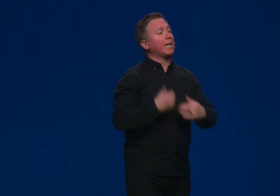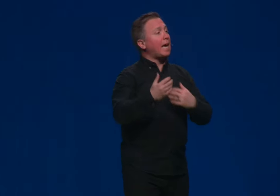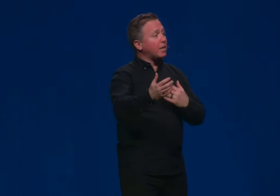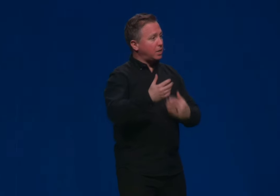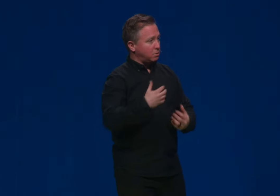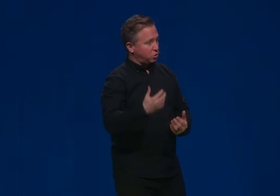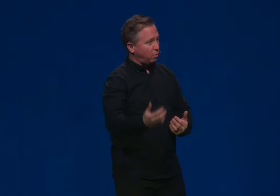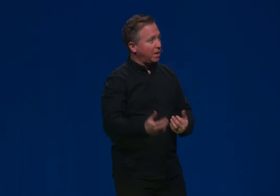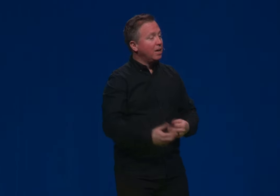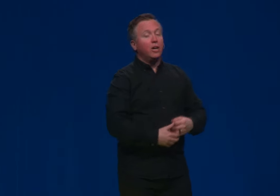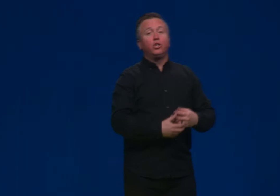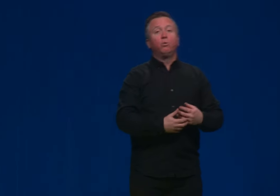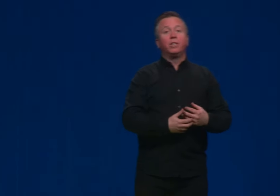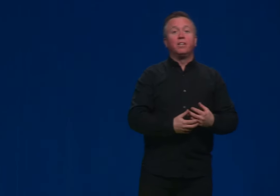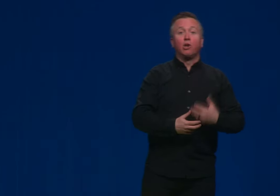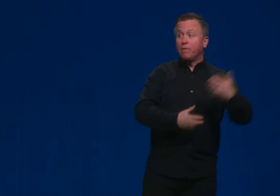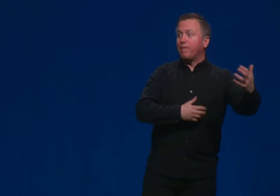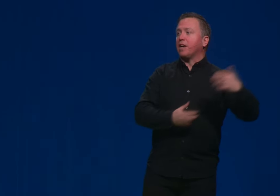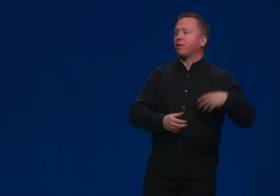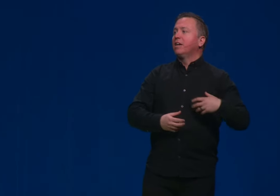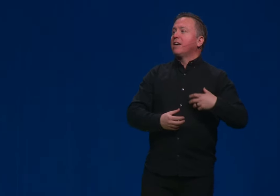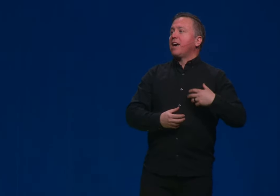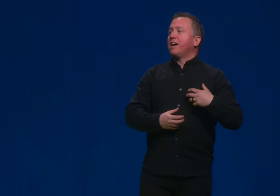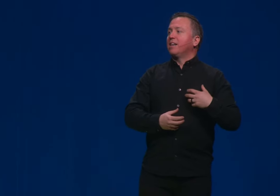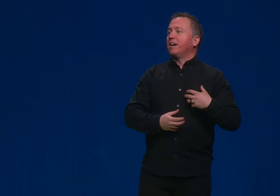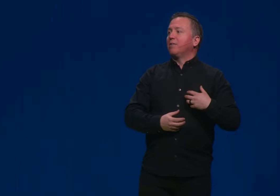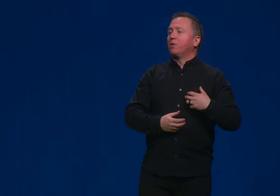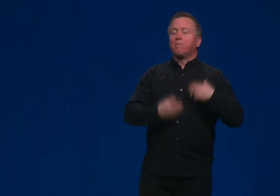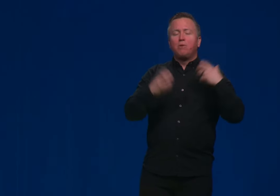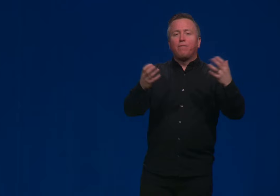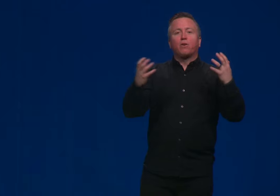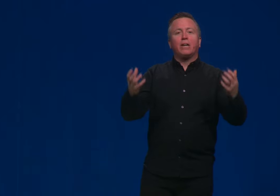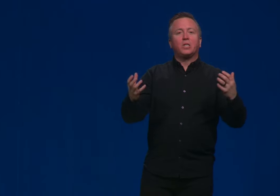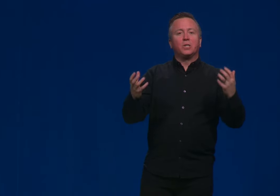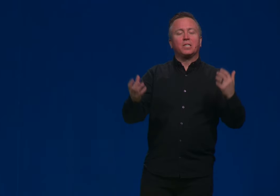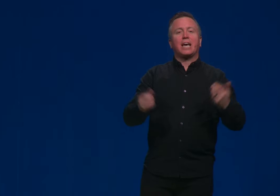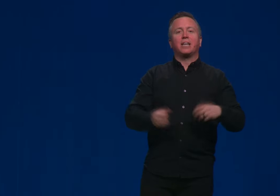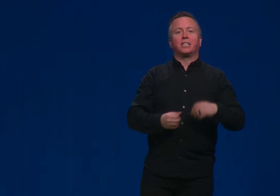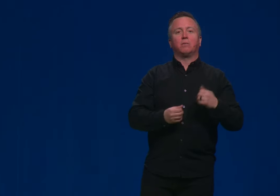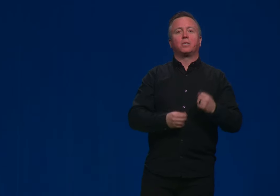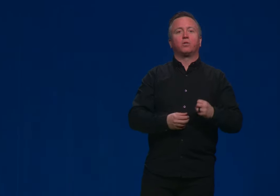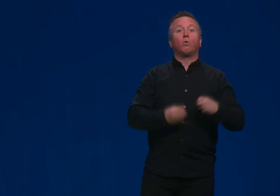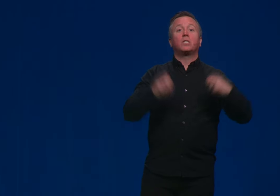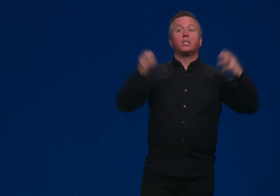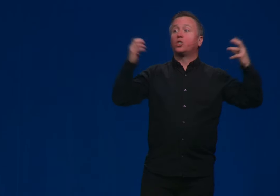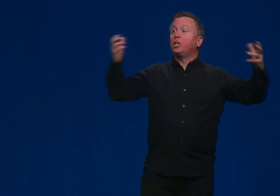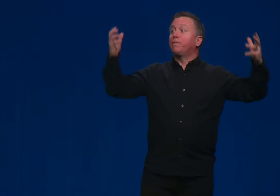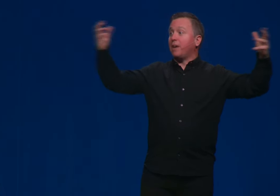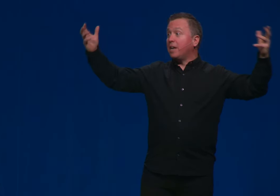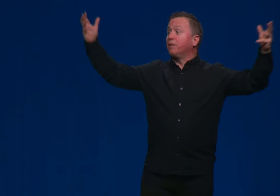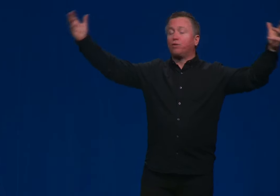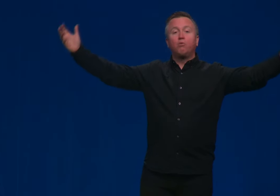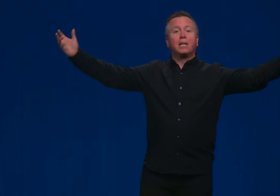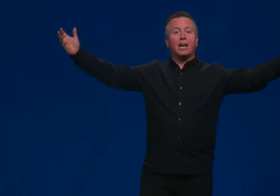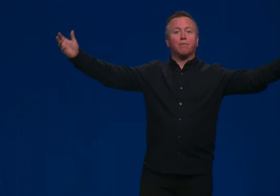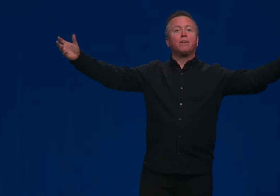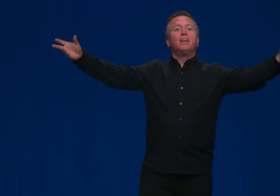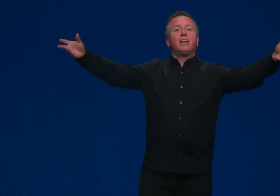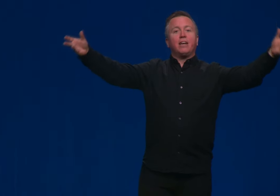And a catechism was the way you would learn faith. And one of the beautiful questions is catechism says, What's the chief end of human life?